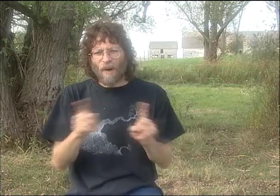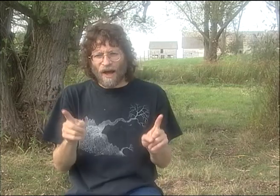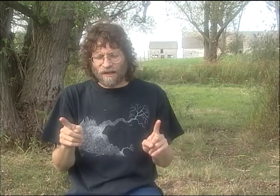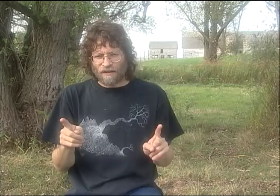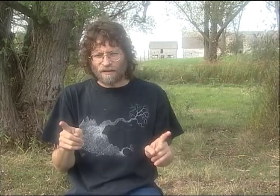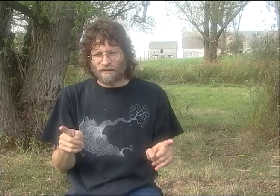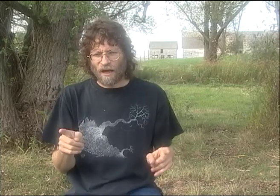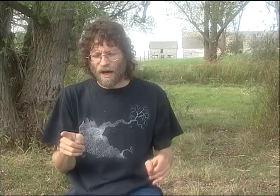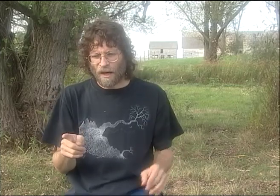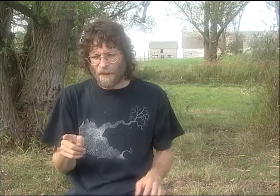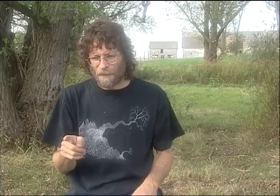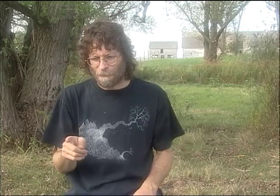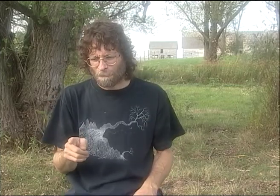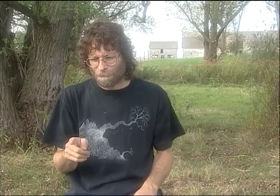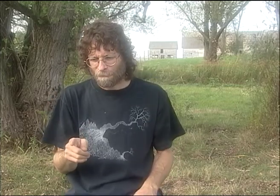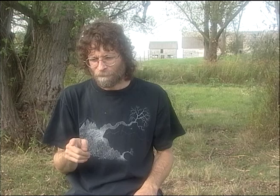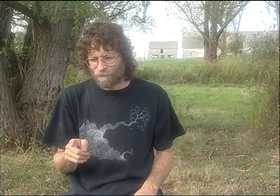BECAUSE IT WAS MY POEM, TOO.